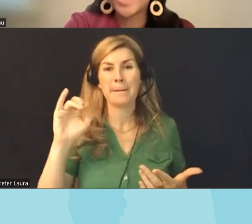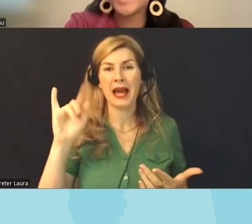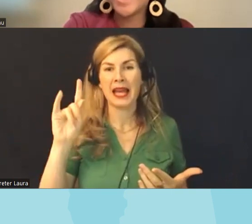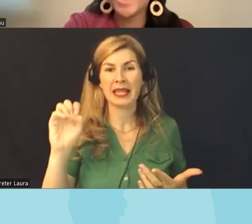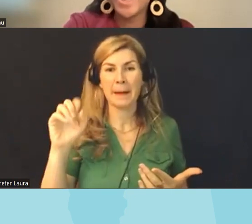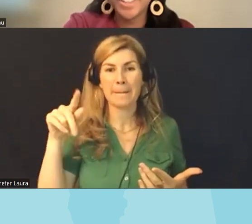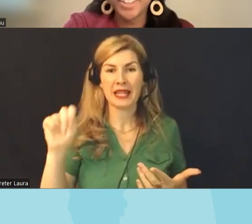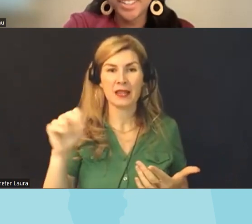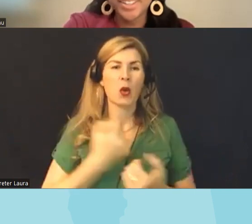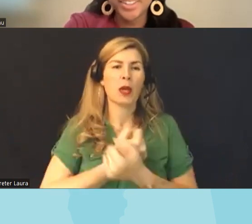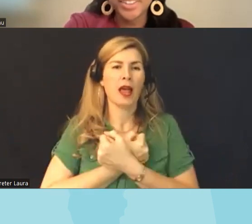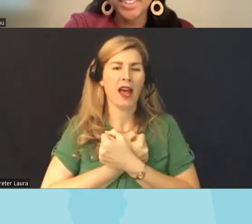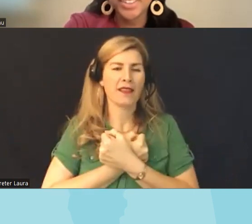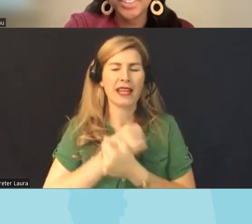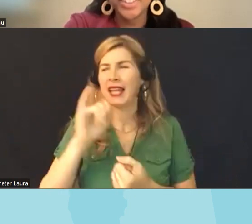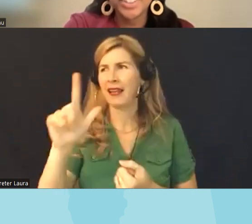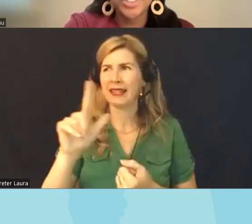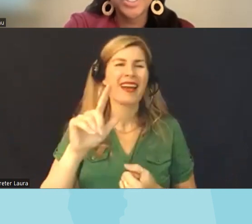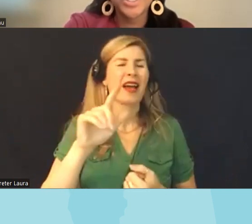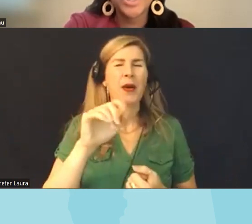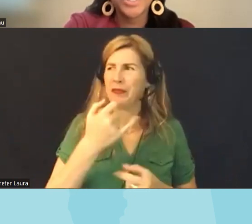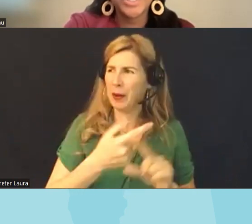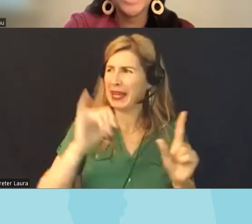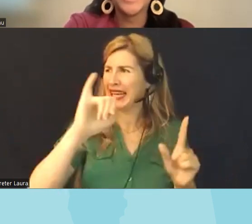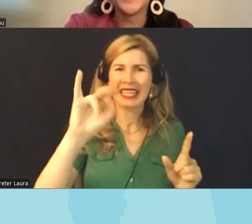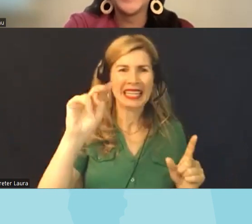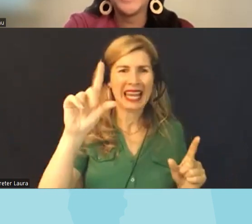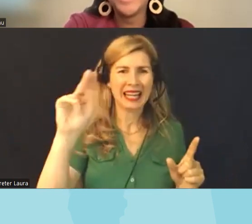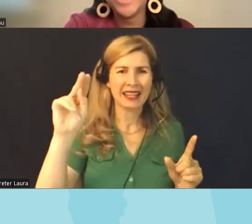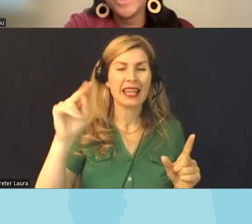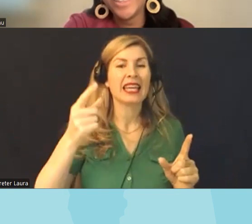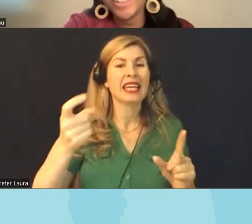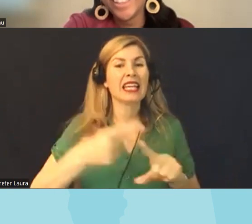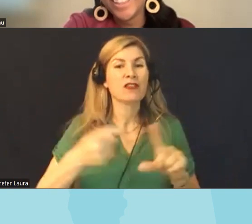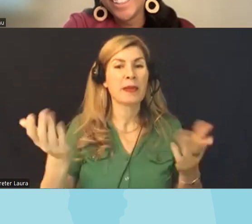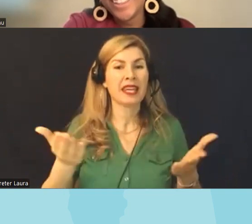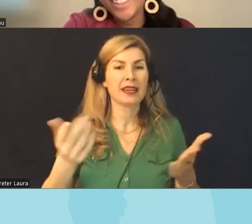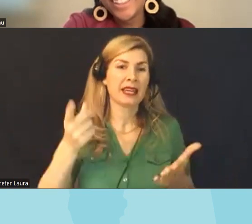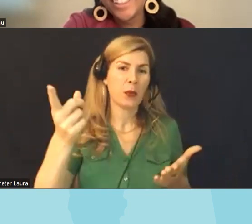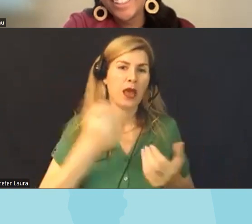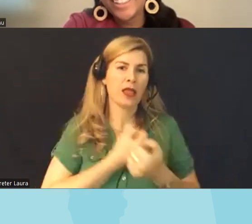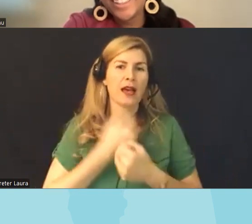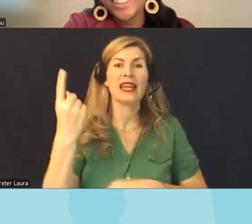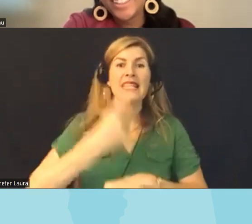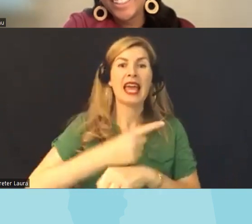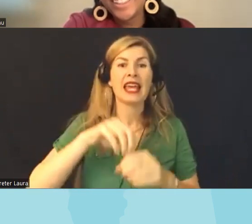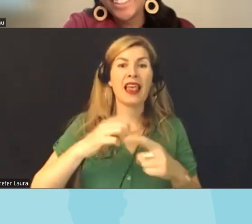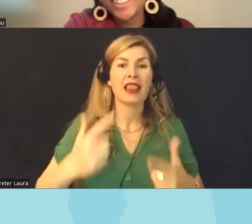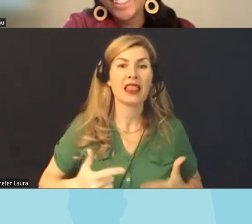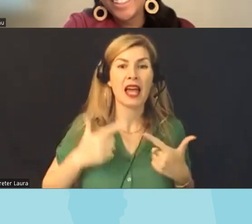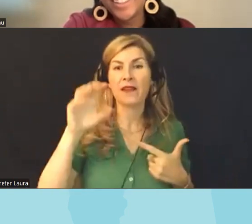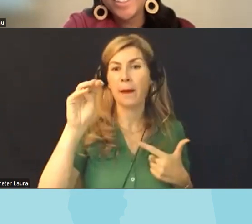a day in or not Illinois Indiana sorry he's from here so we love a day in the life of marlin bundo